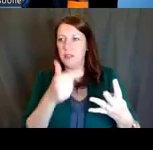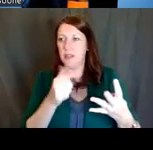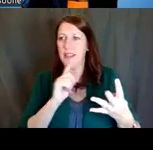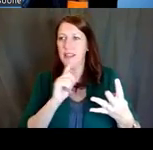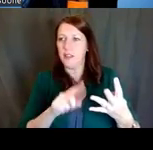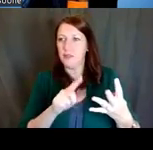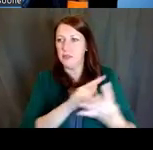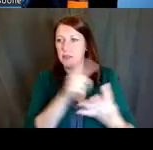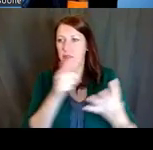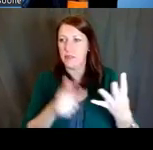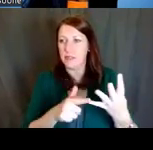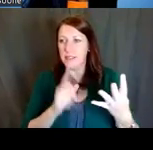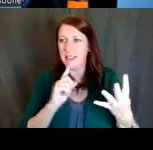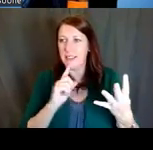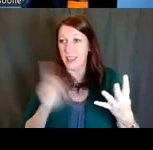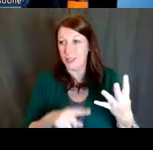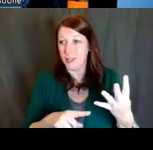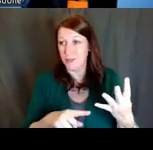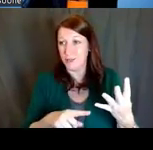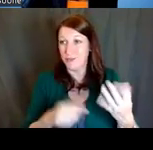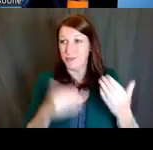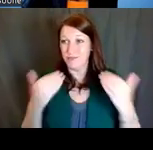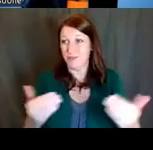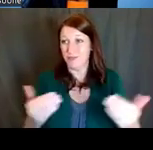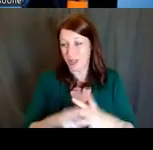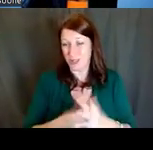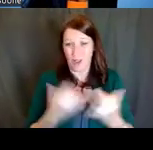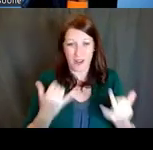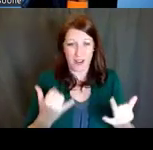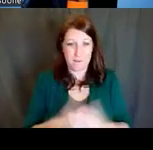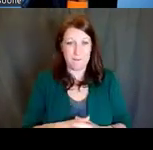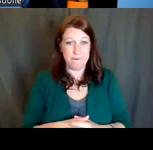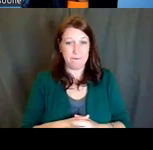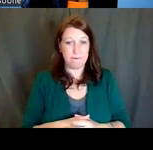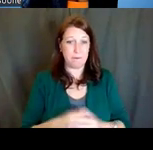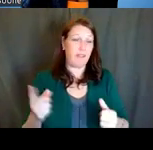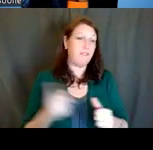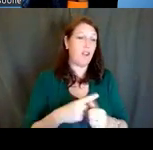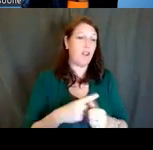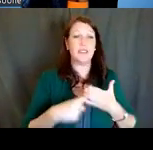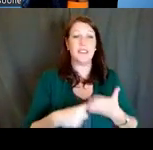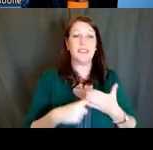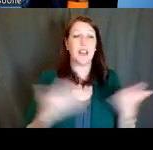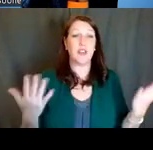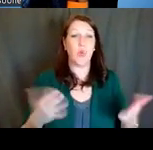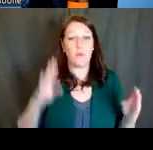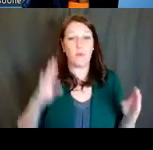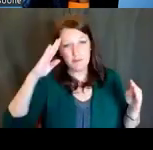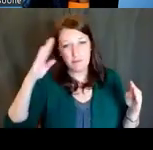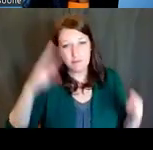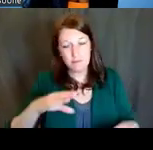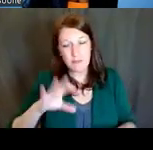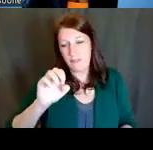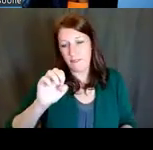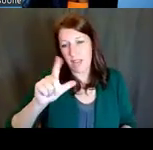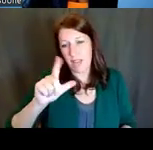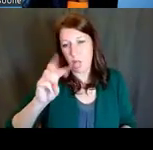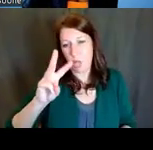So why don't we get started? I'll be leading our first discussion, focusing on fellowships and career development opportunities,